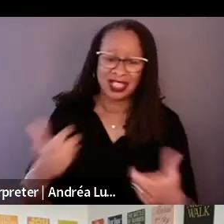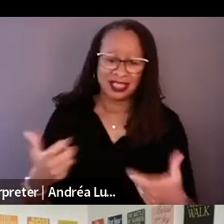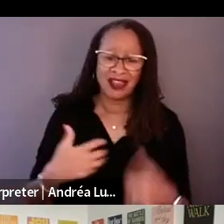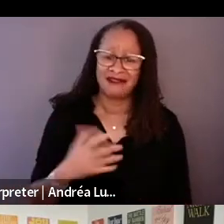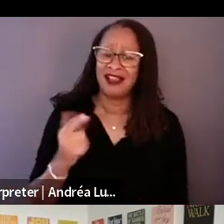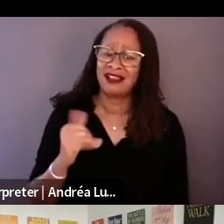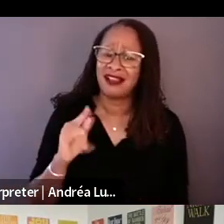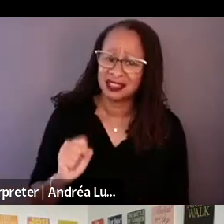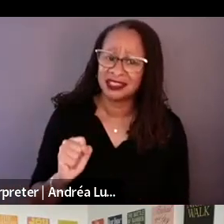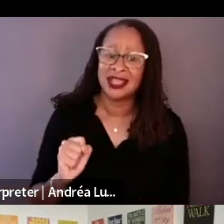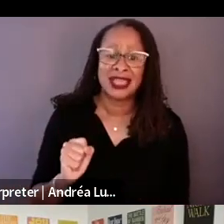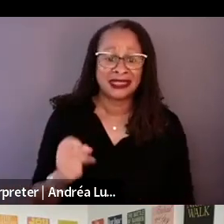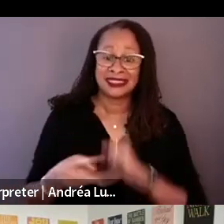I respect him for that.